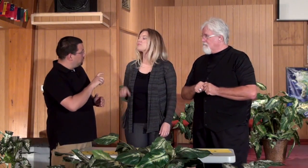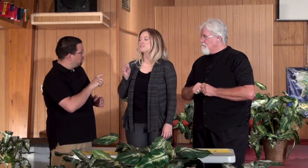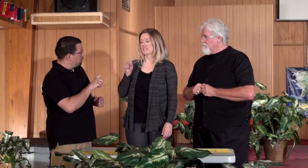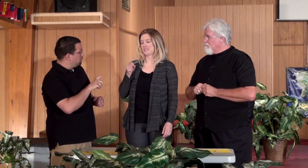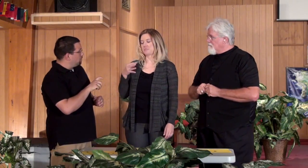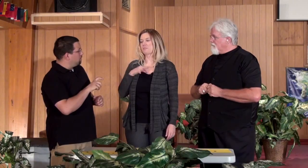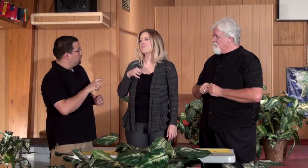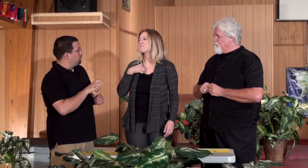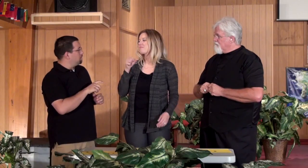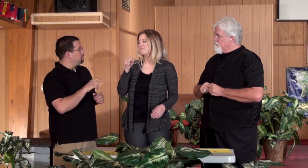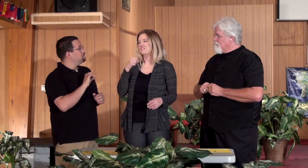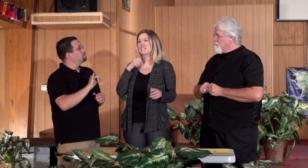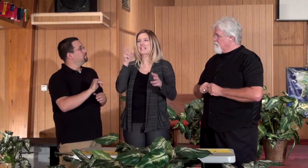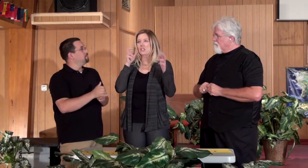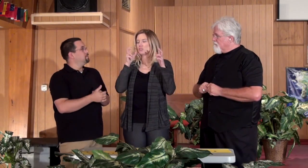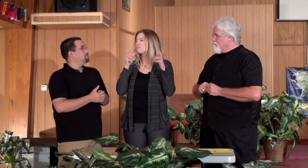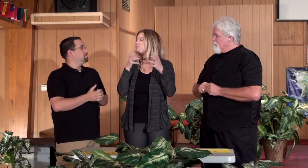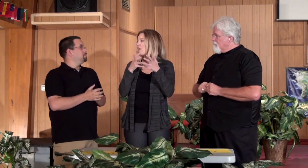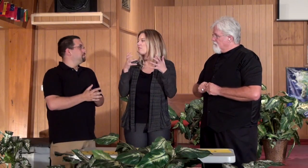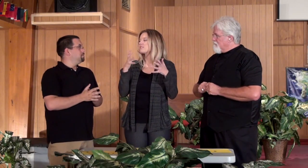the cochlear. Candice: Oh yes, I like them a lot. I can